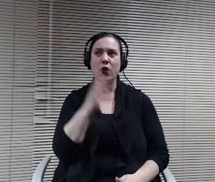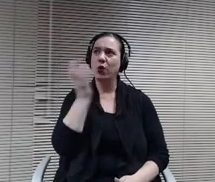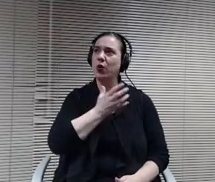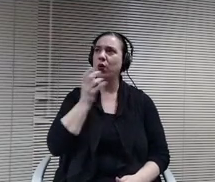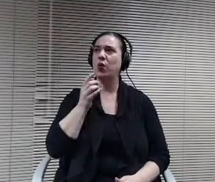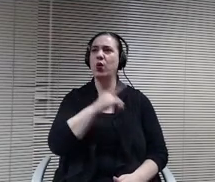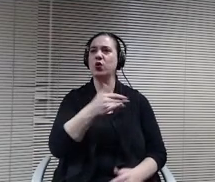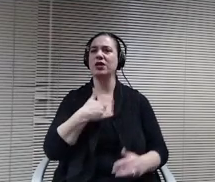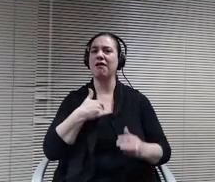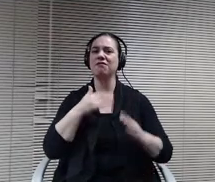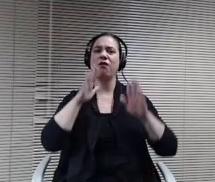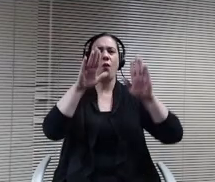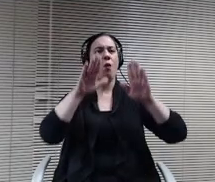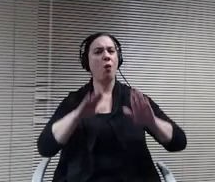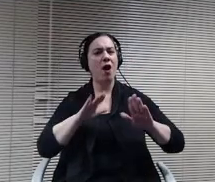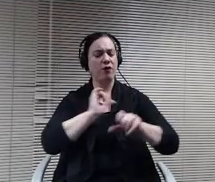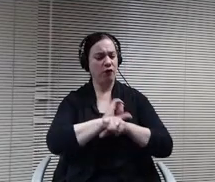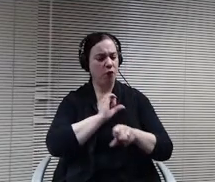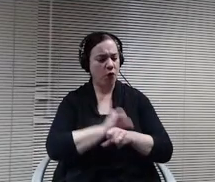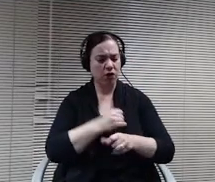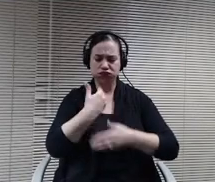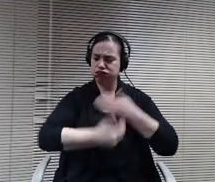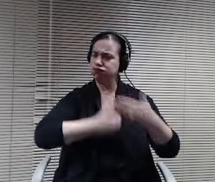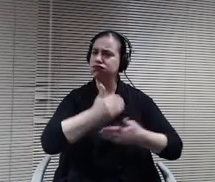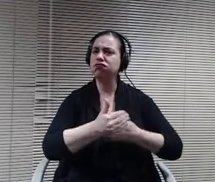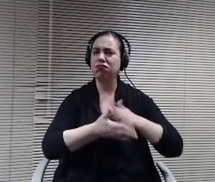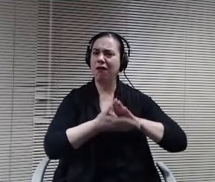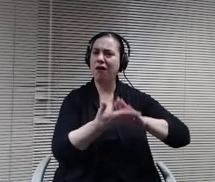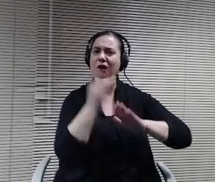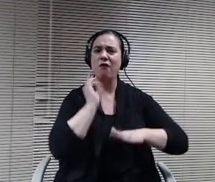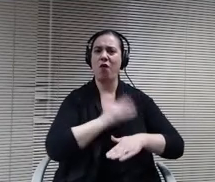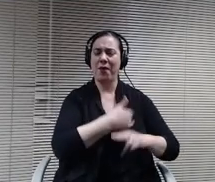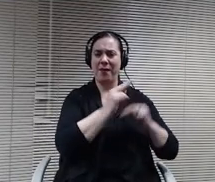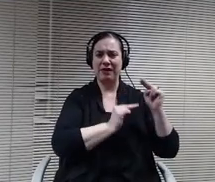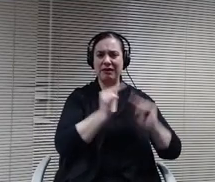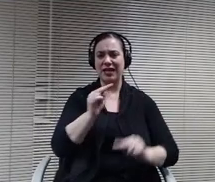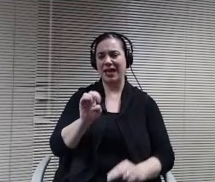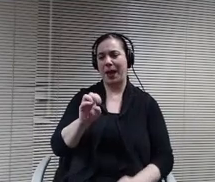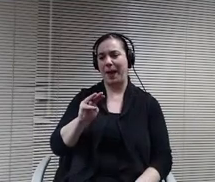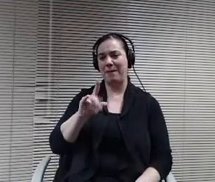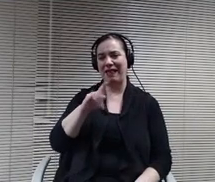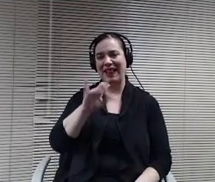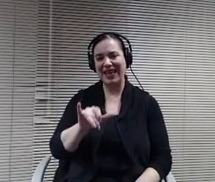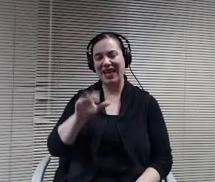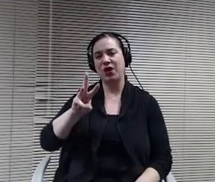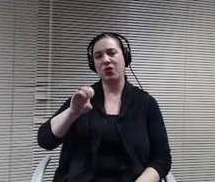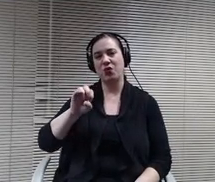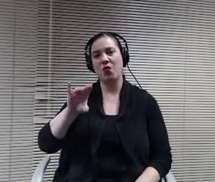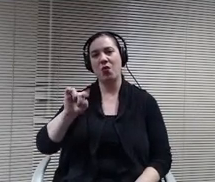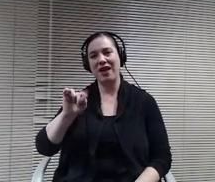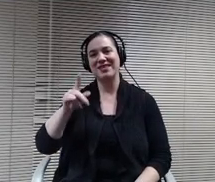really keeps things moving well in our building. Emily West Linn who was the first face that you see when you come to Grove? Lynn